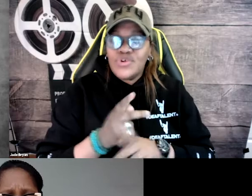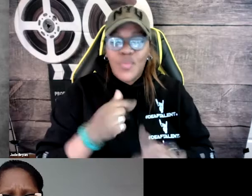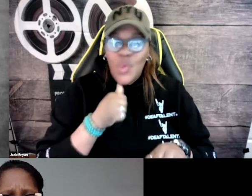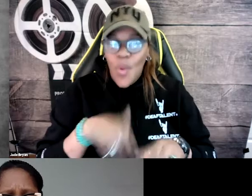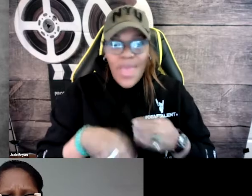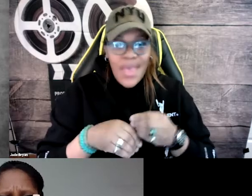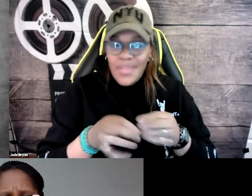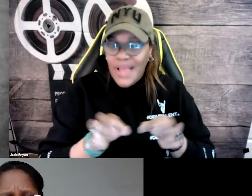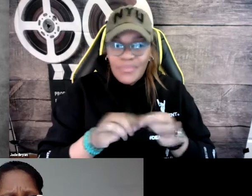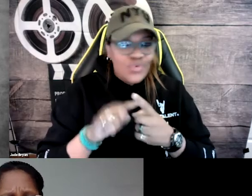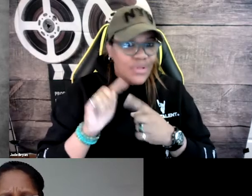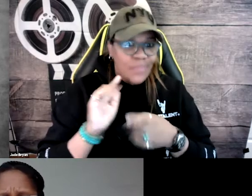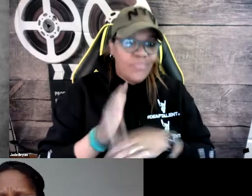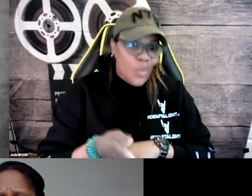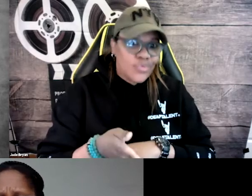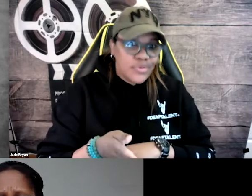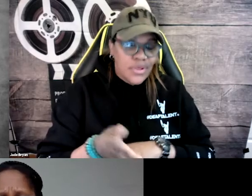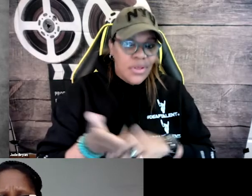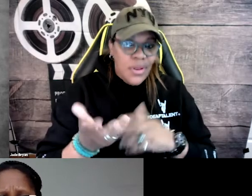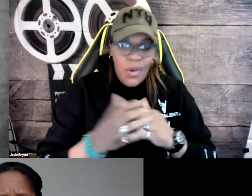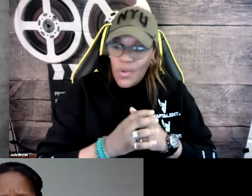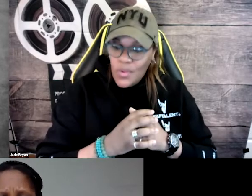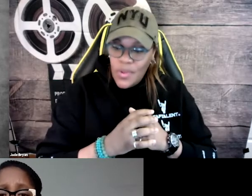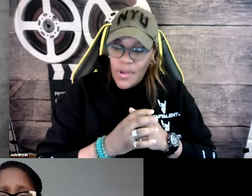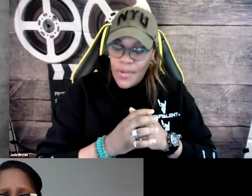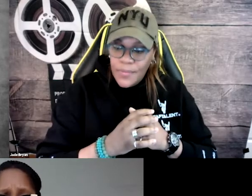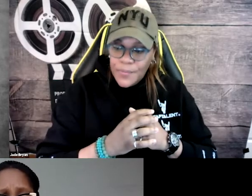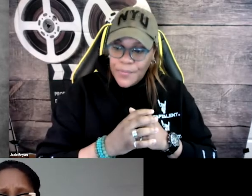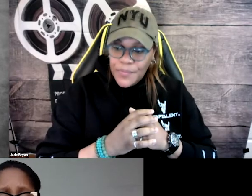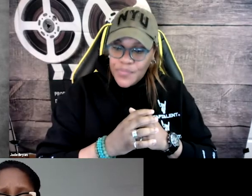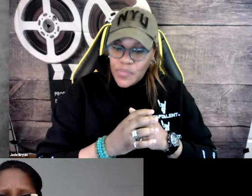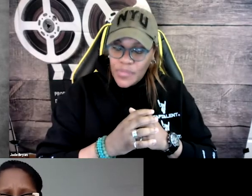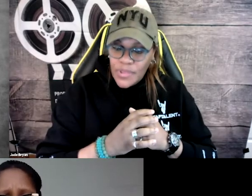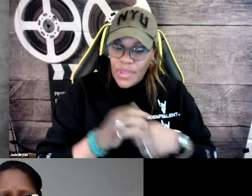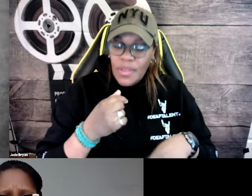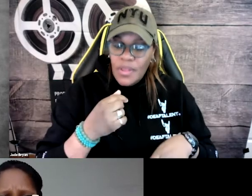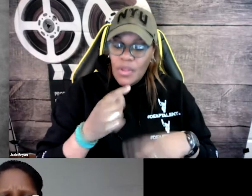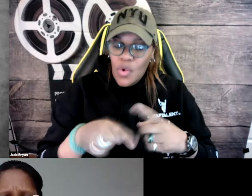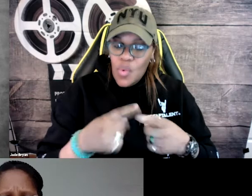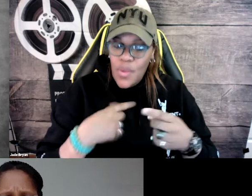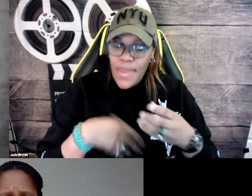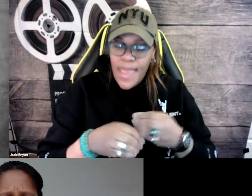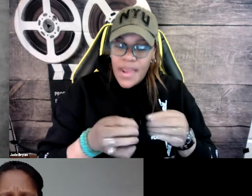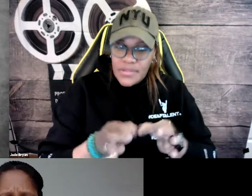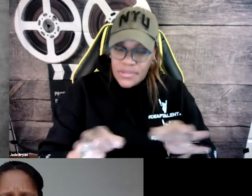But post production, we don't add the captions until post, until the end. And so